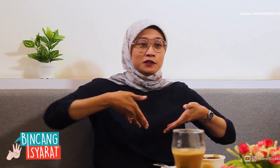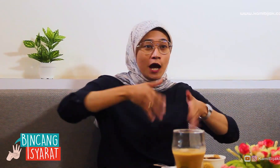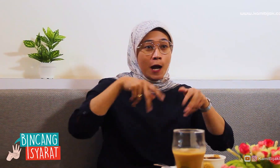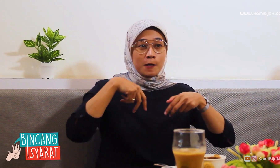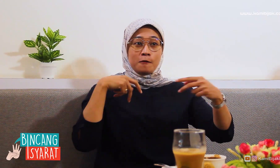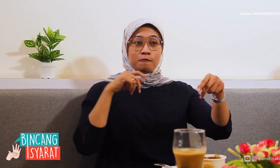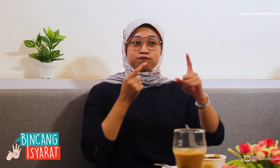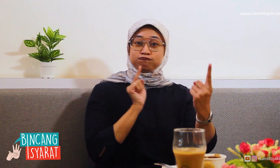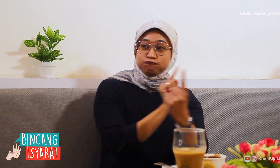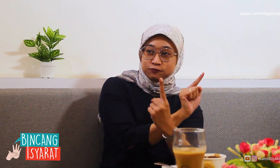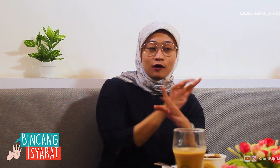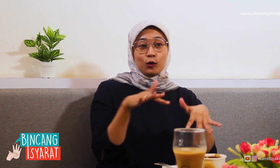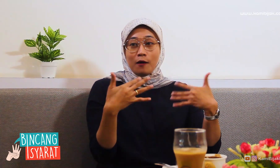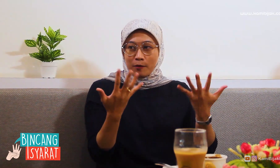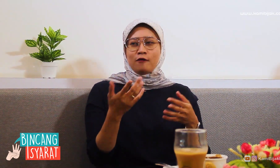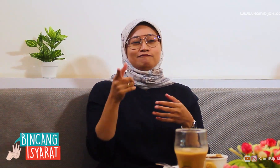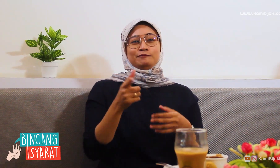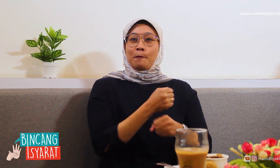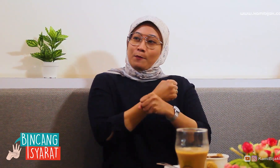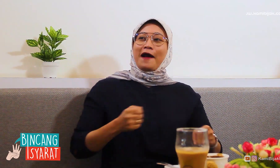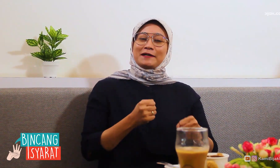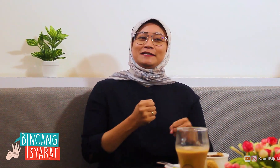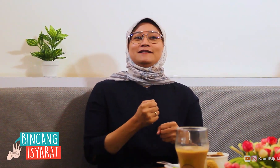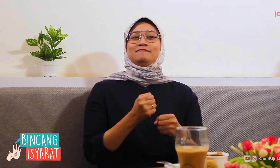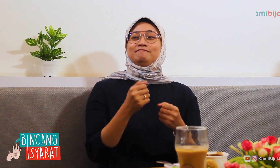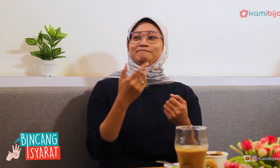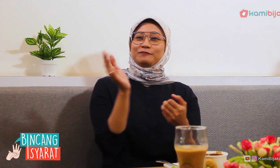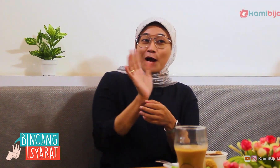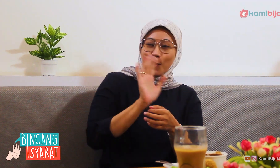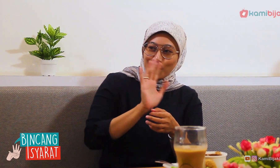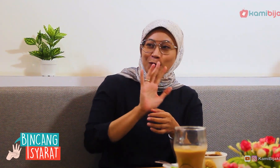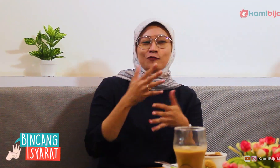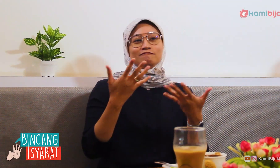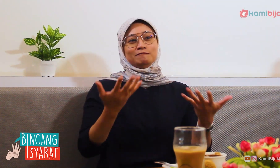wherever on the road or anywshere, be brave to greet Deaf friends,